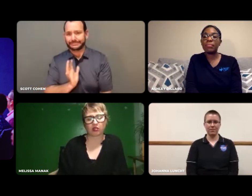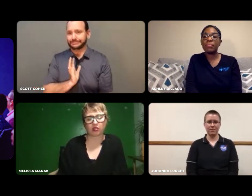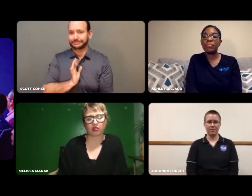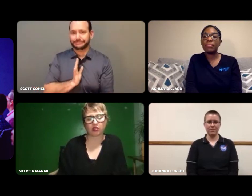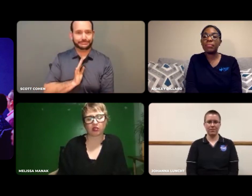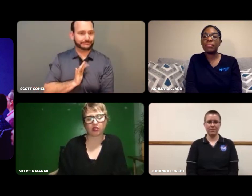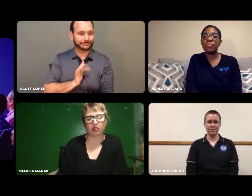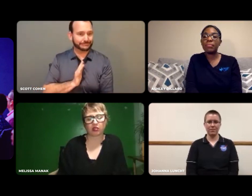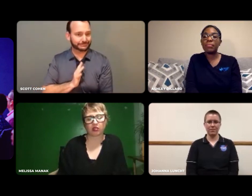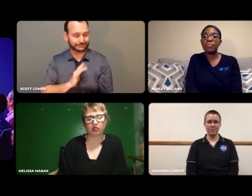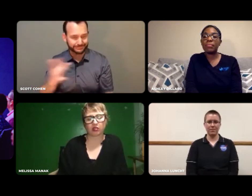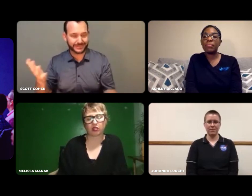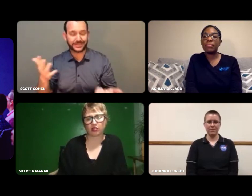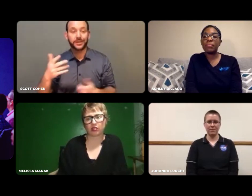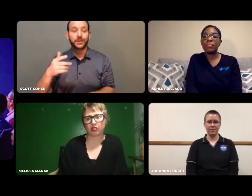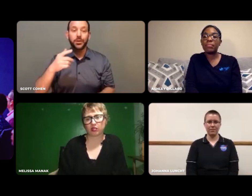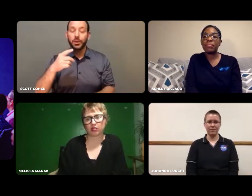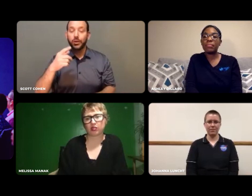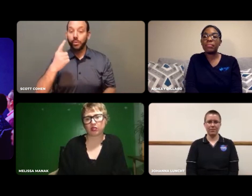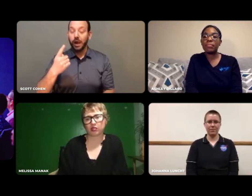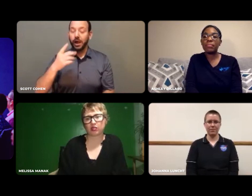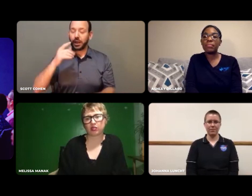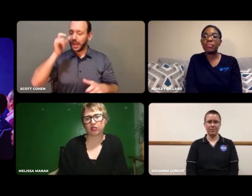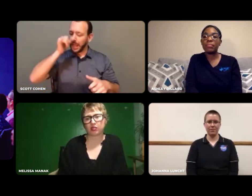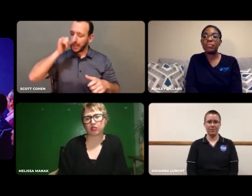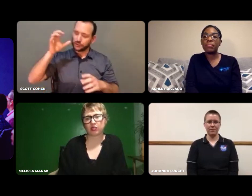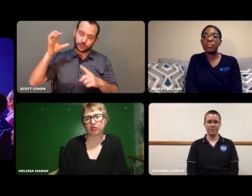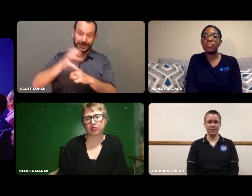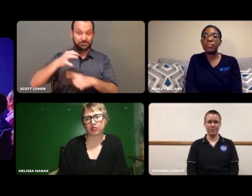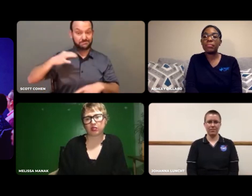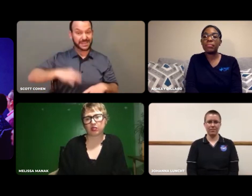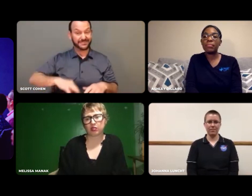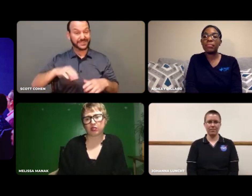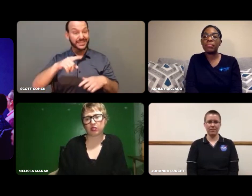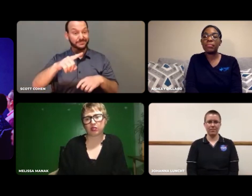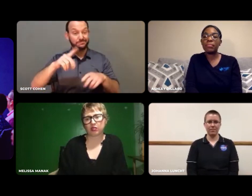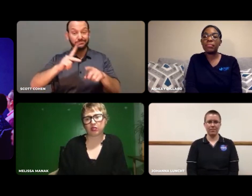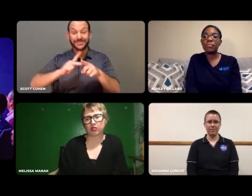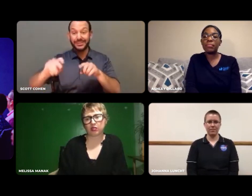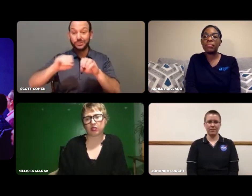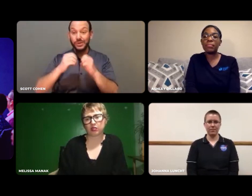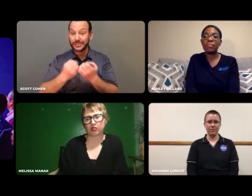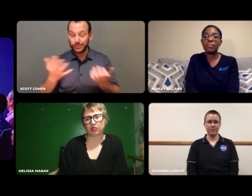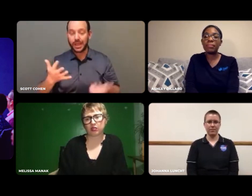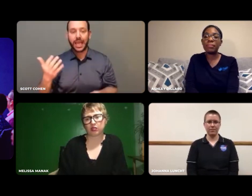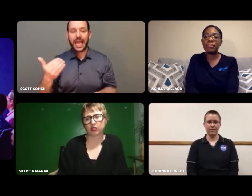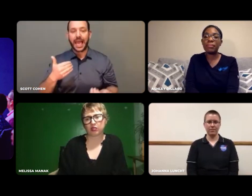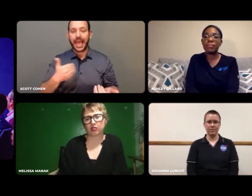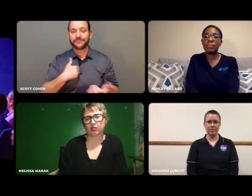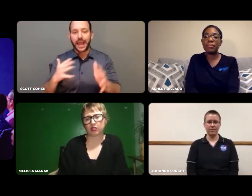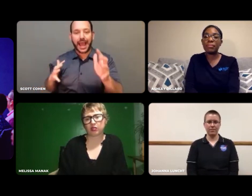It's extremely neat. One of the best benefits of being in a professional organization is you have